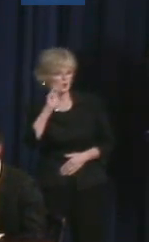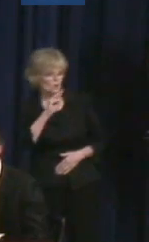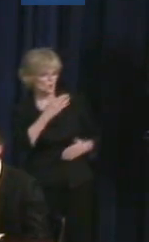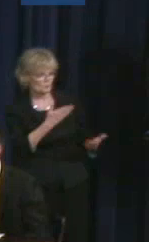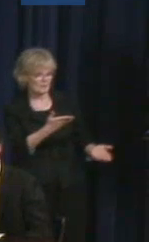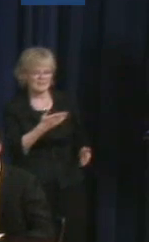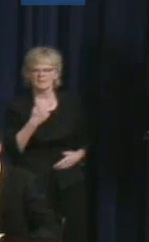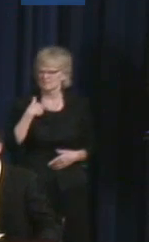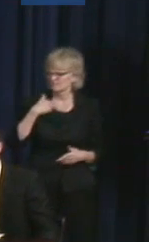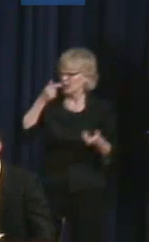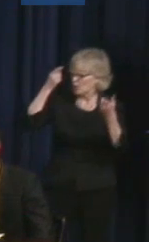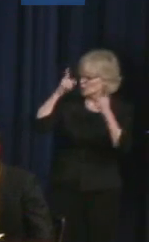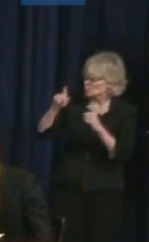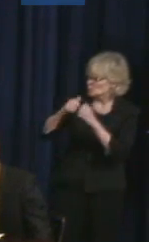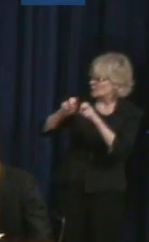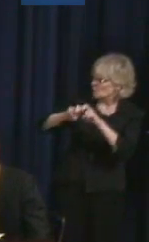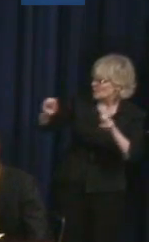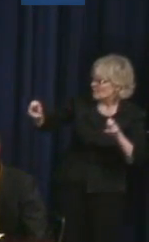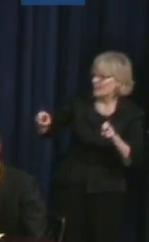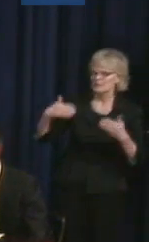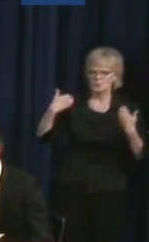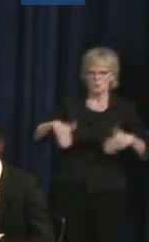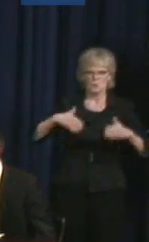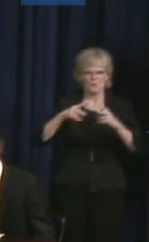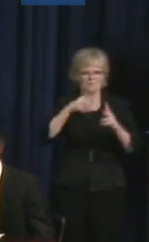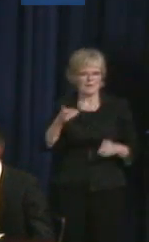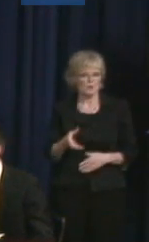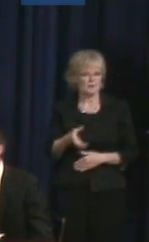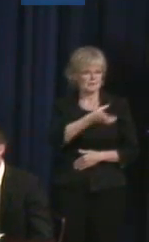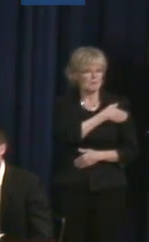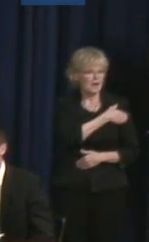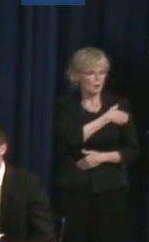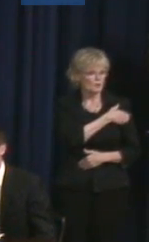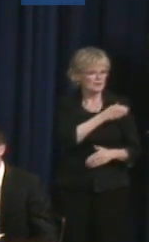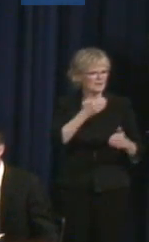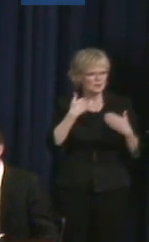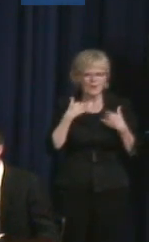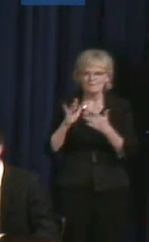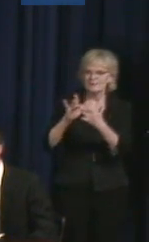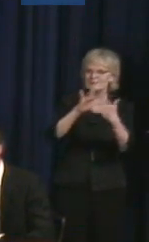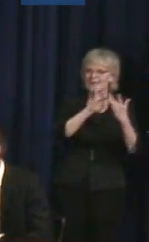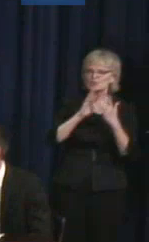panelists have been saying about how empowering gaining connections over social media can be, because it can